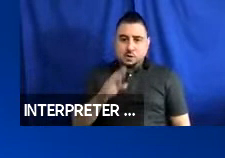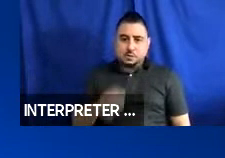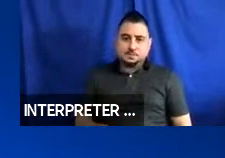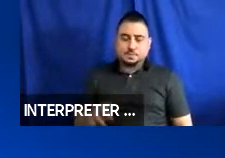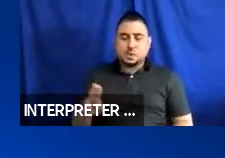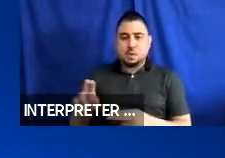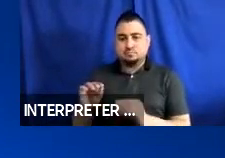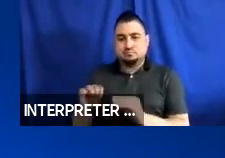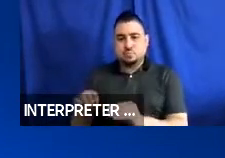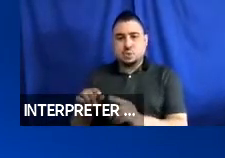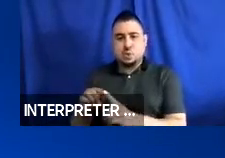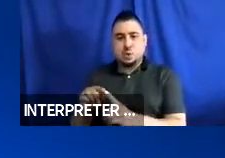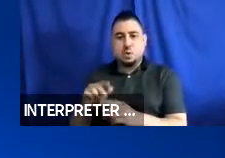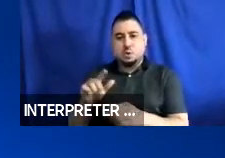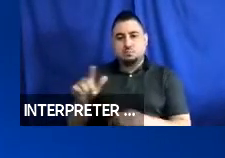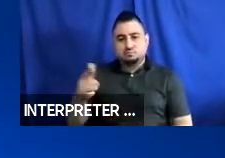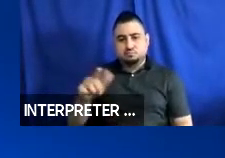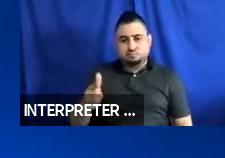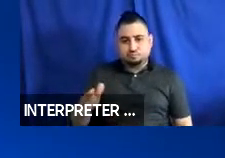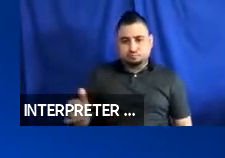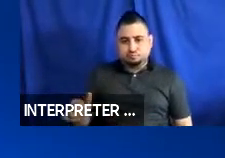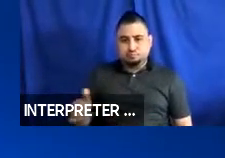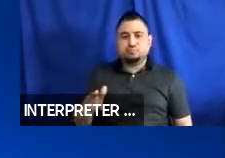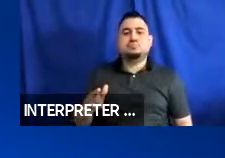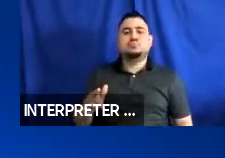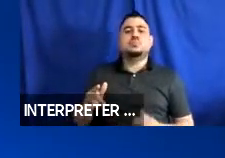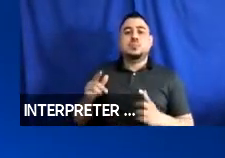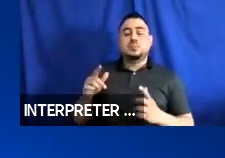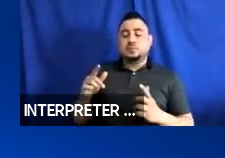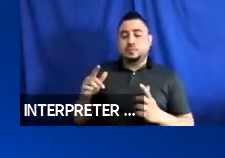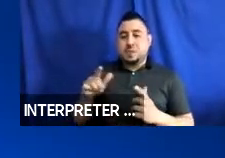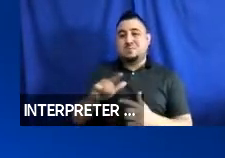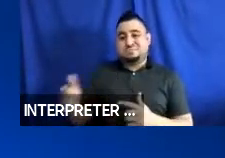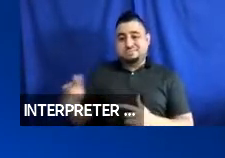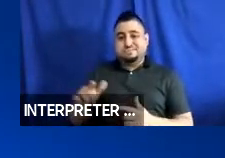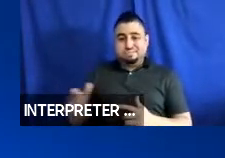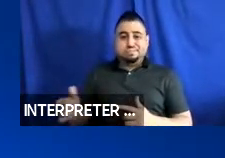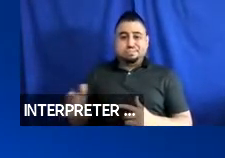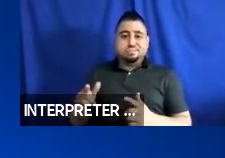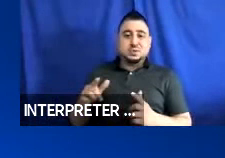will call on you in turn and enable you to unmute your audio. Just like with questions,